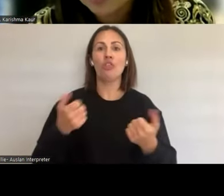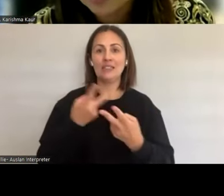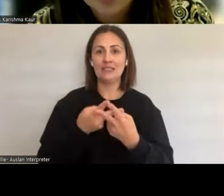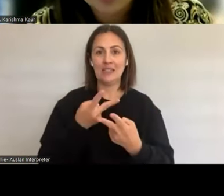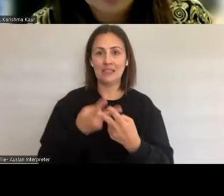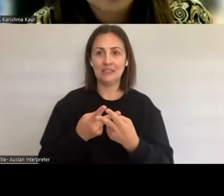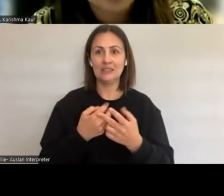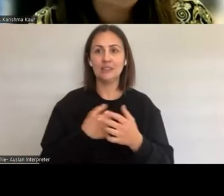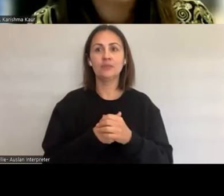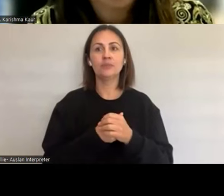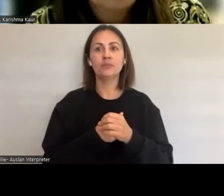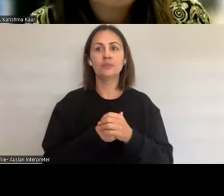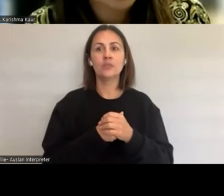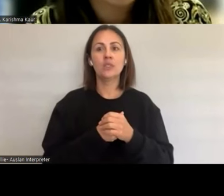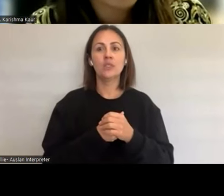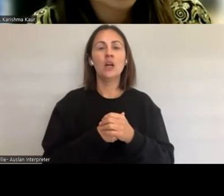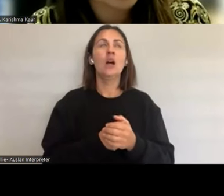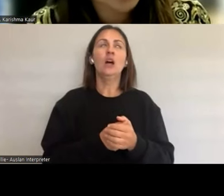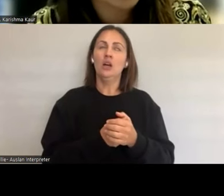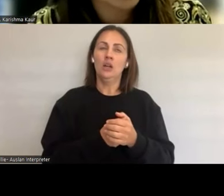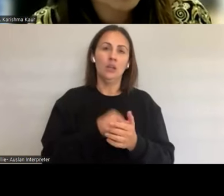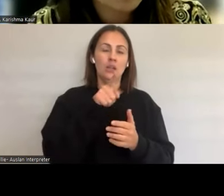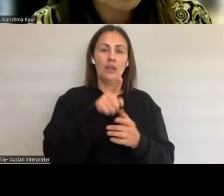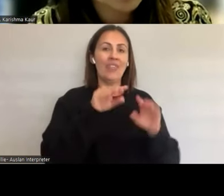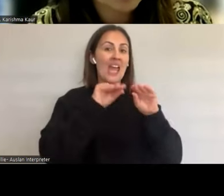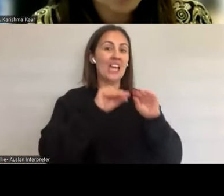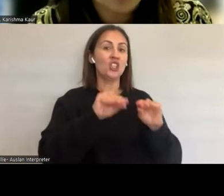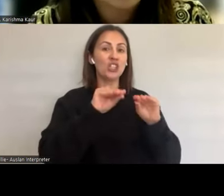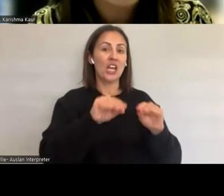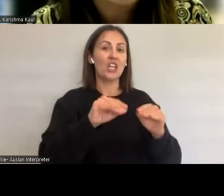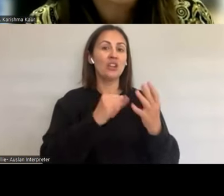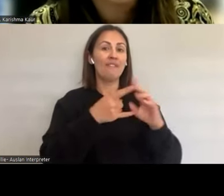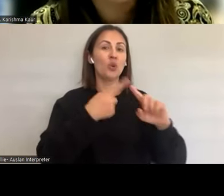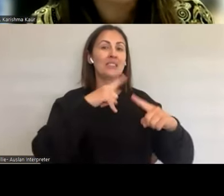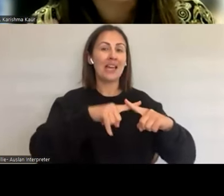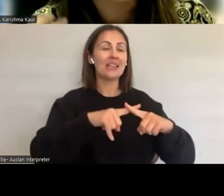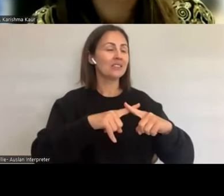I think there's a huge gap in that sex education which happens at schools. But I think we don't